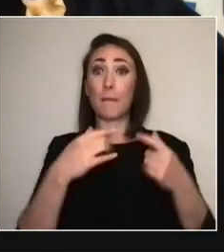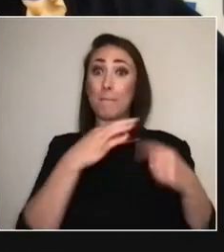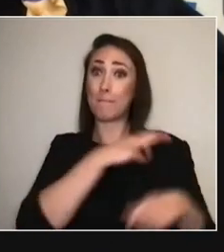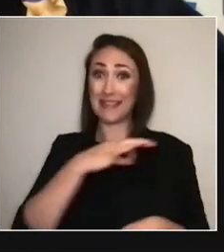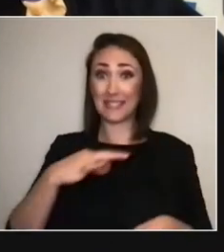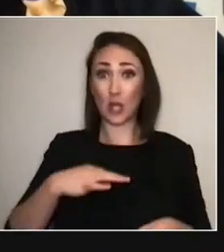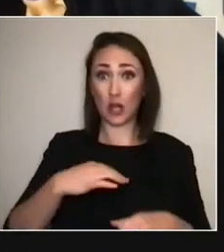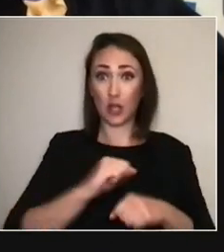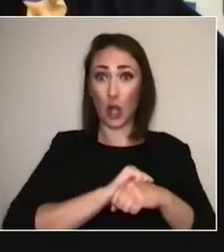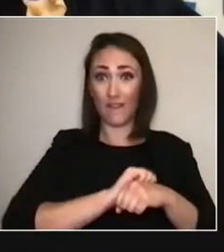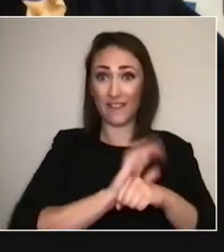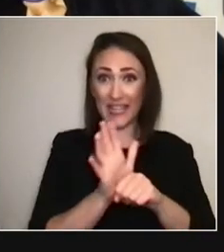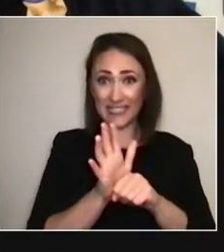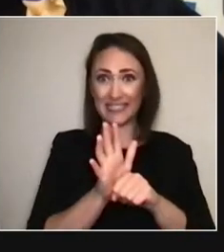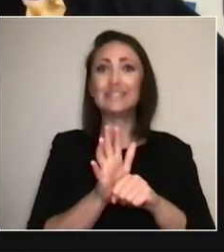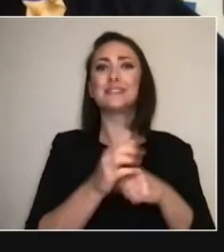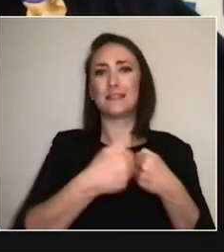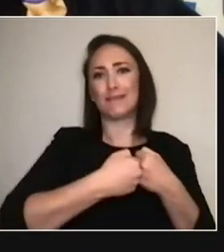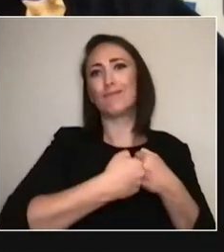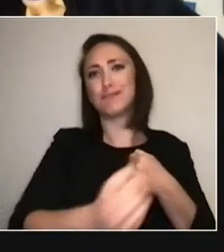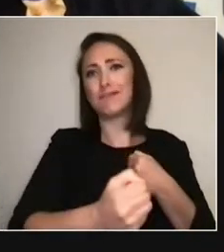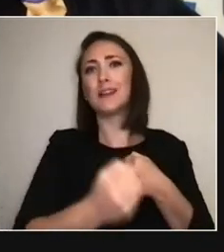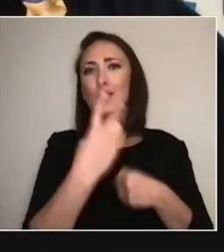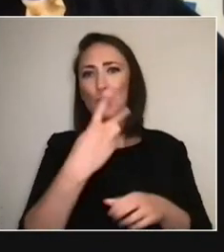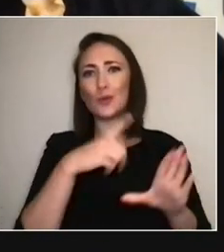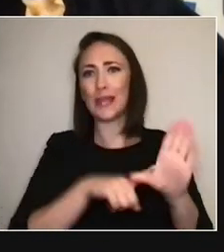or you have crippling migraines or debilitating migraines